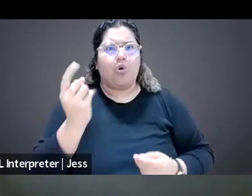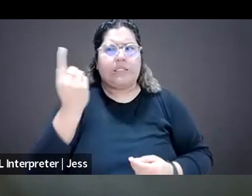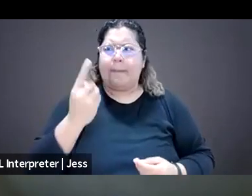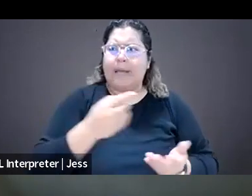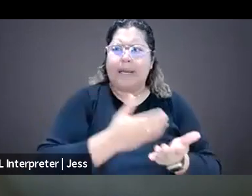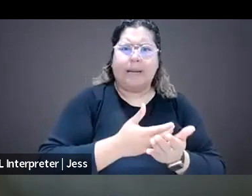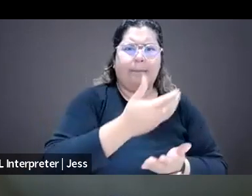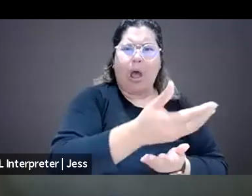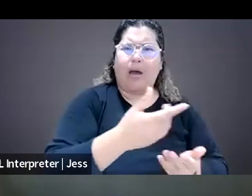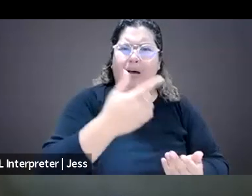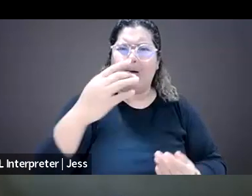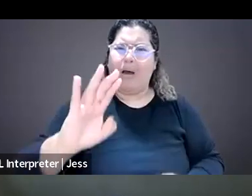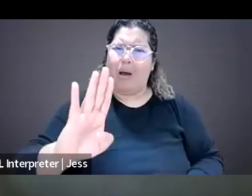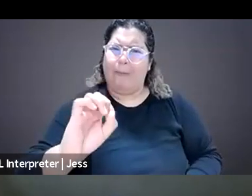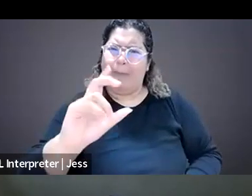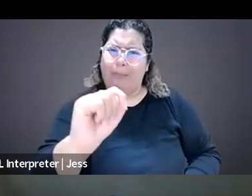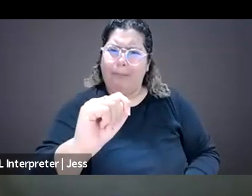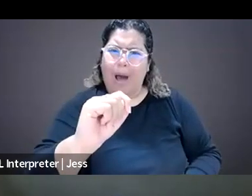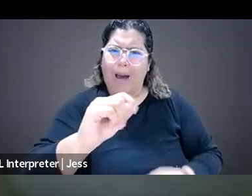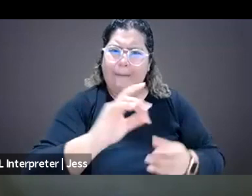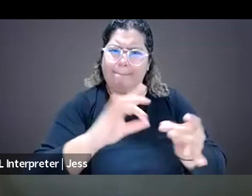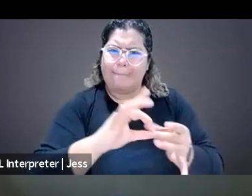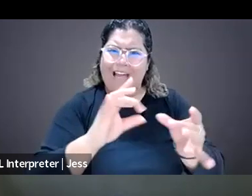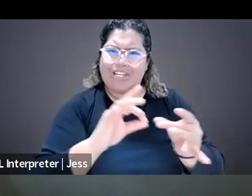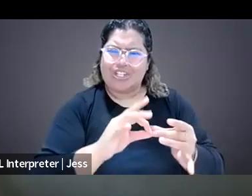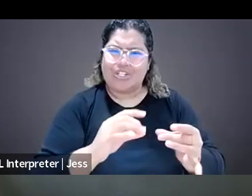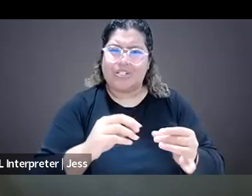like somebody had a bot message, every single follower of "The Washington Post"